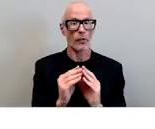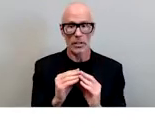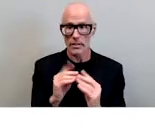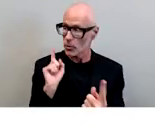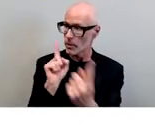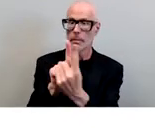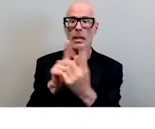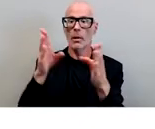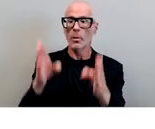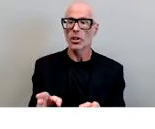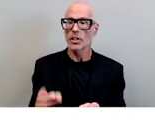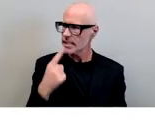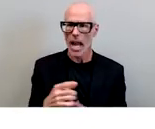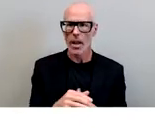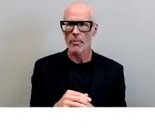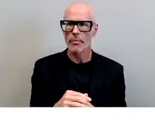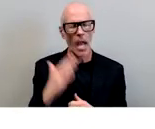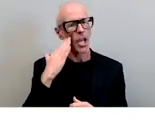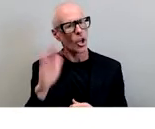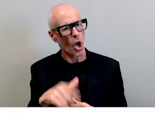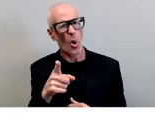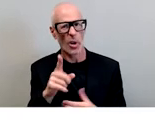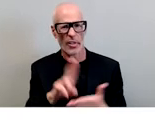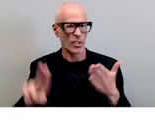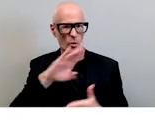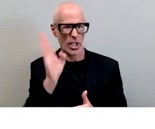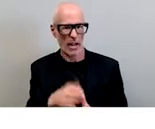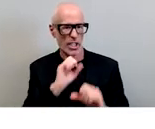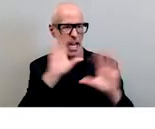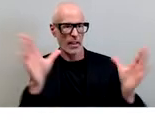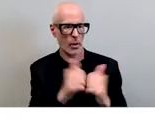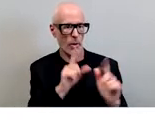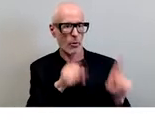campus and they say you know the institution never did anything with the report none of us ever saw